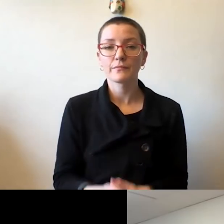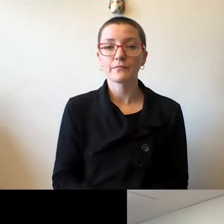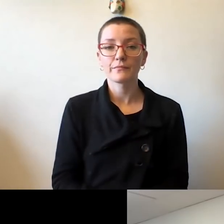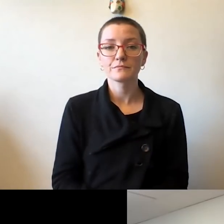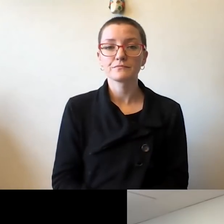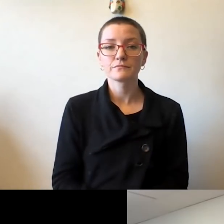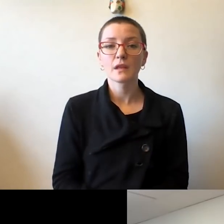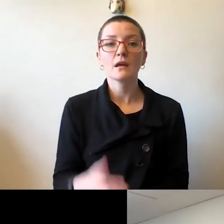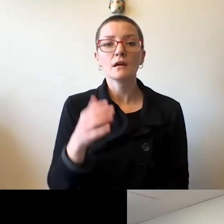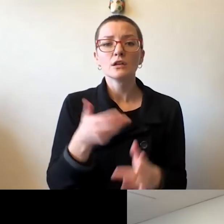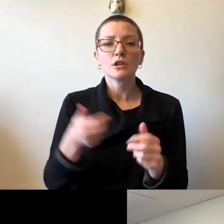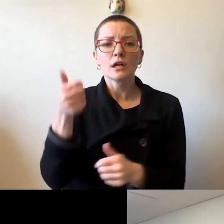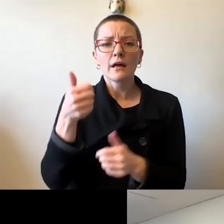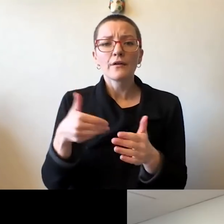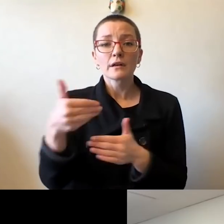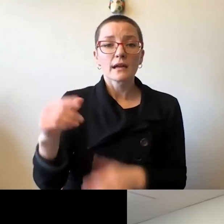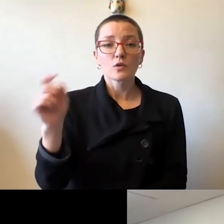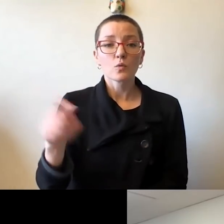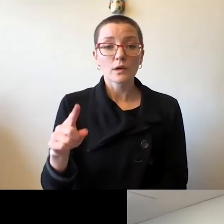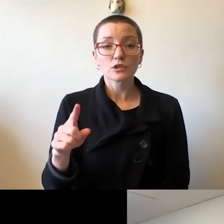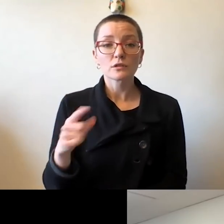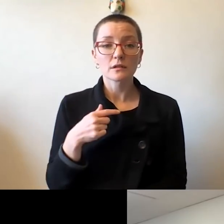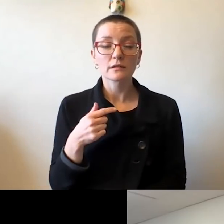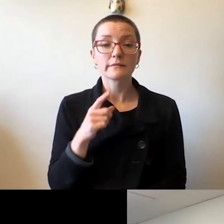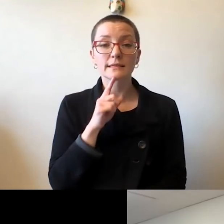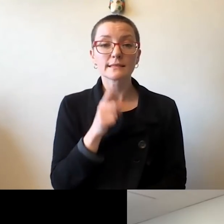So Chancellor, the next question I believe, is for you.